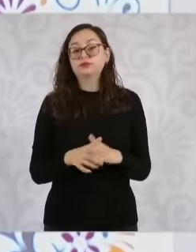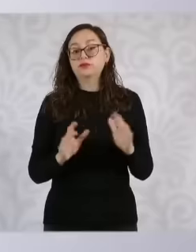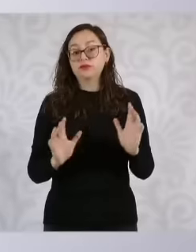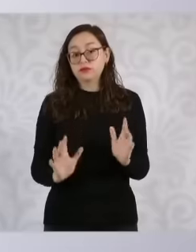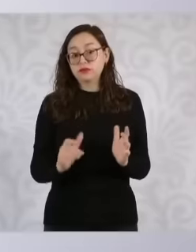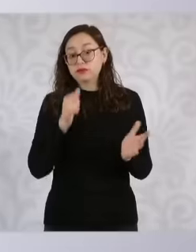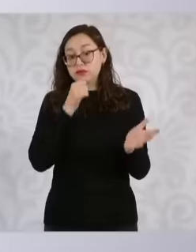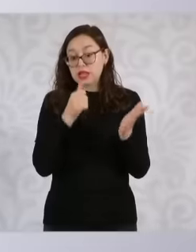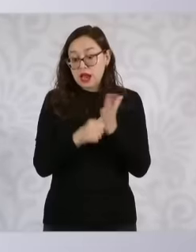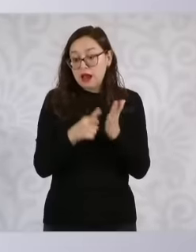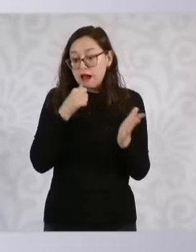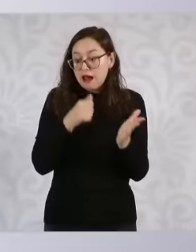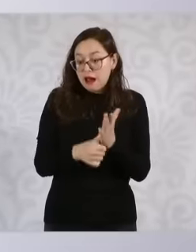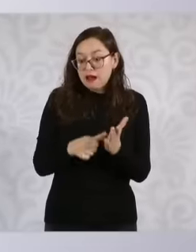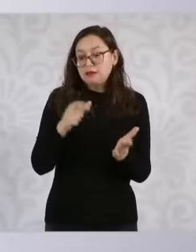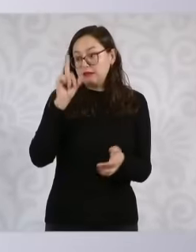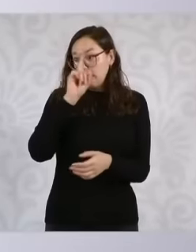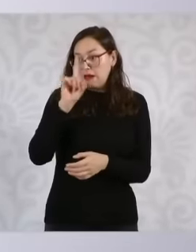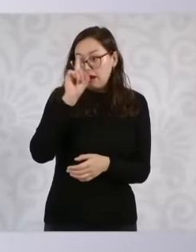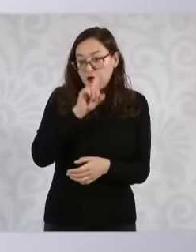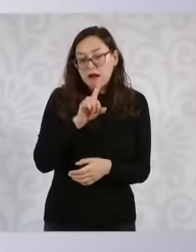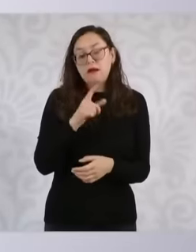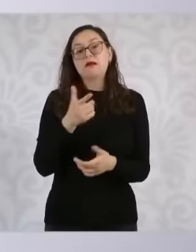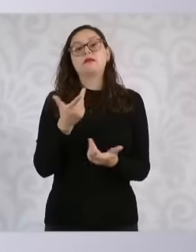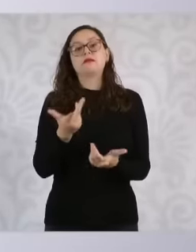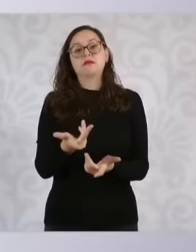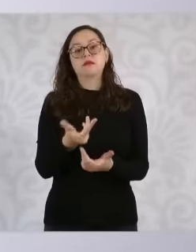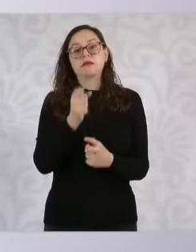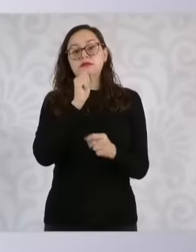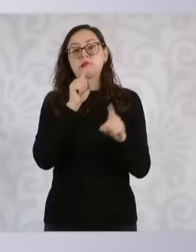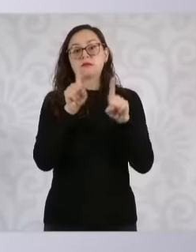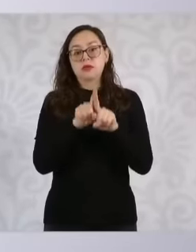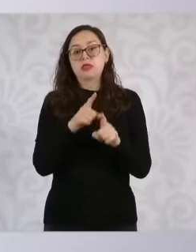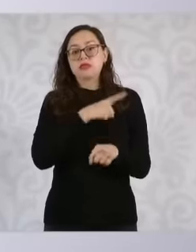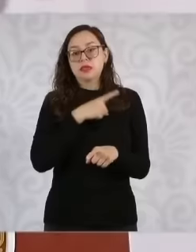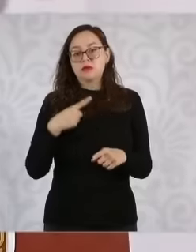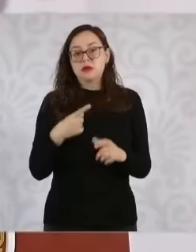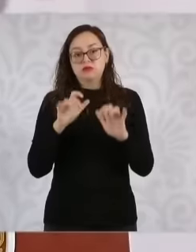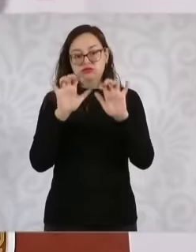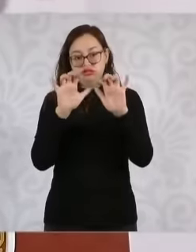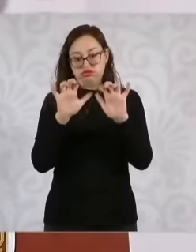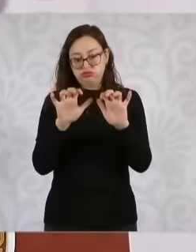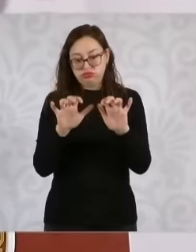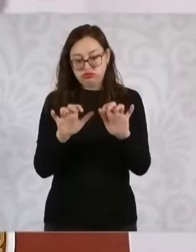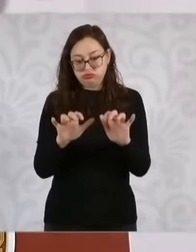letters of recommendation you also have to present an essay So the The selection committee